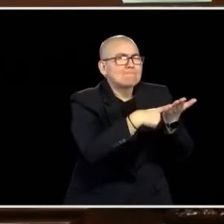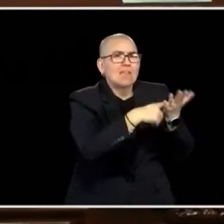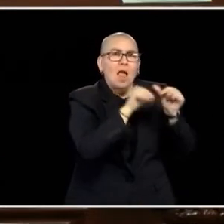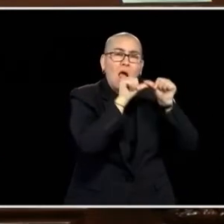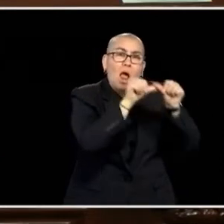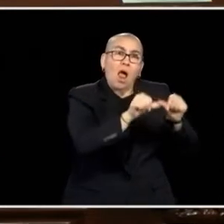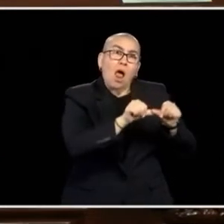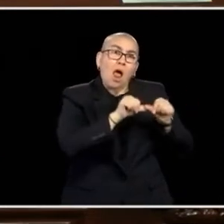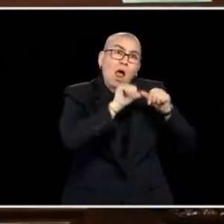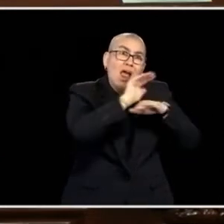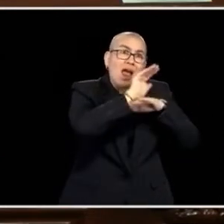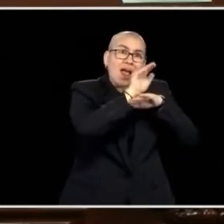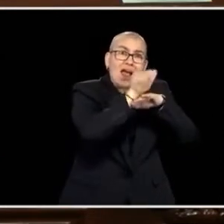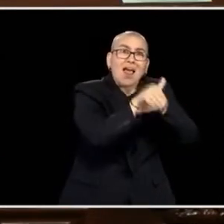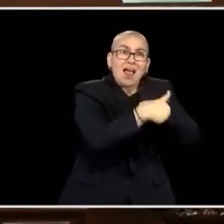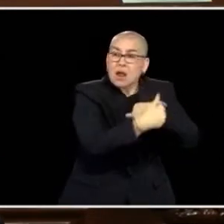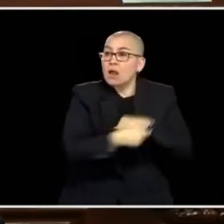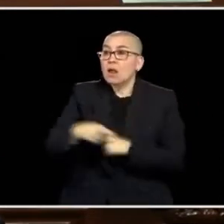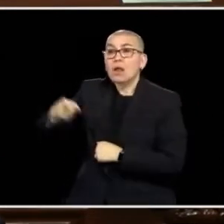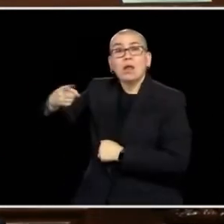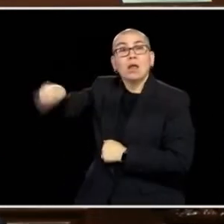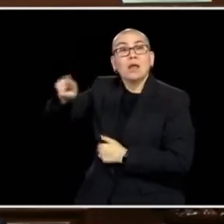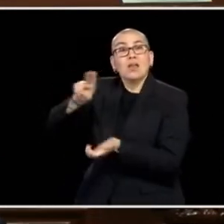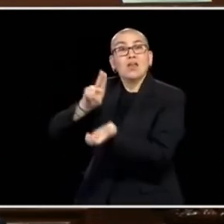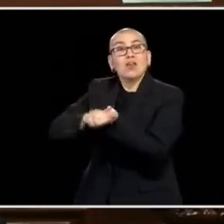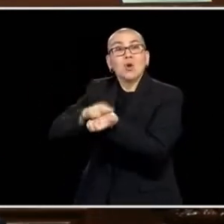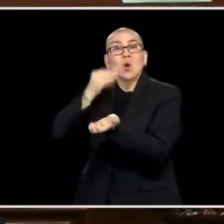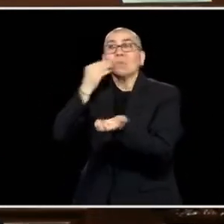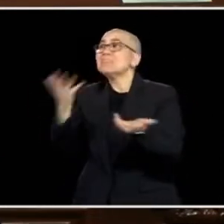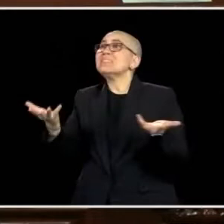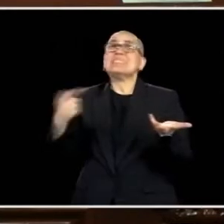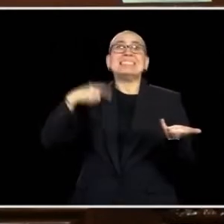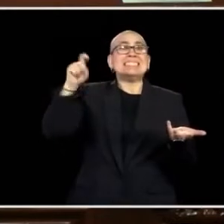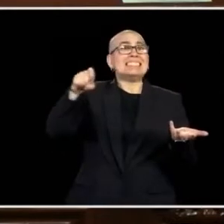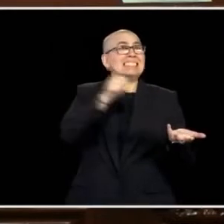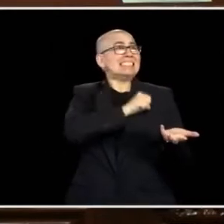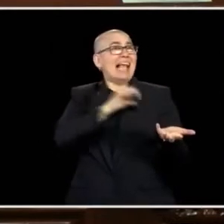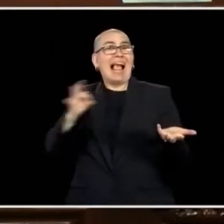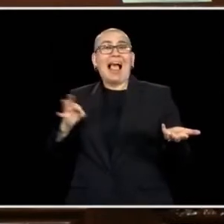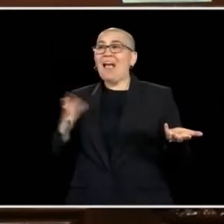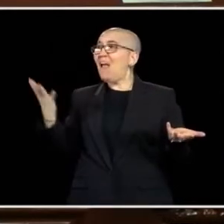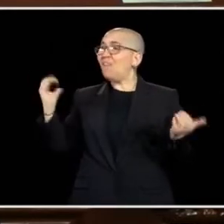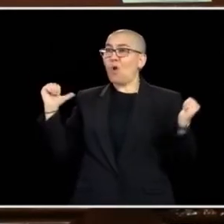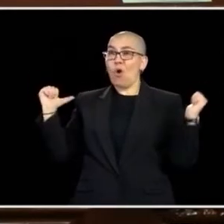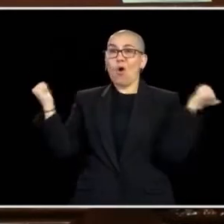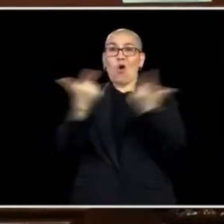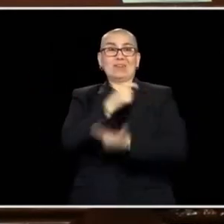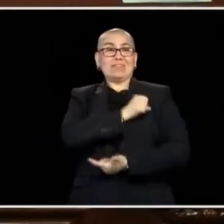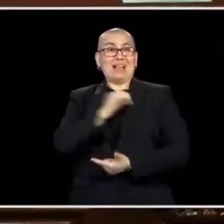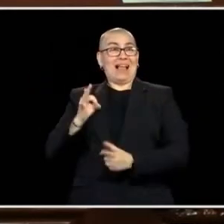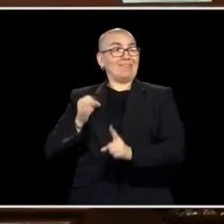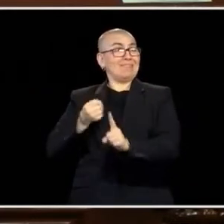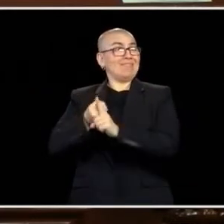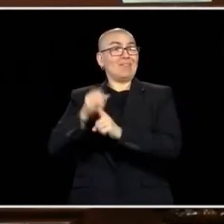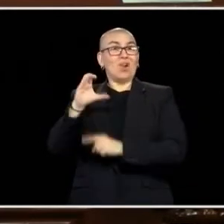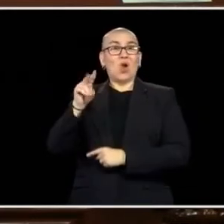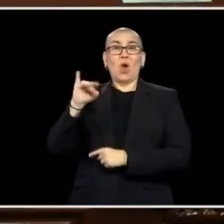TONIGHT STILL AROUND THE CLOCK, THESE EMPLOYEES ARE LOOKING, WORKING AND TRYING TO FIGURE OUT WHERE WILL COVID COME FROM NEXT, AND HOW DO WE